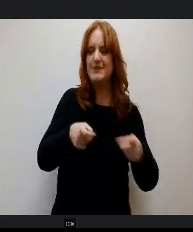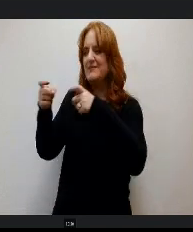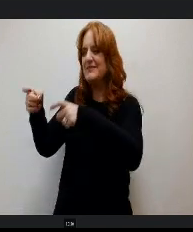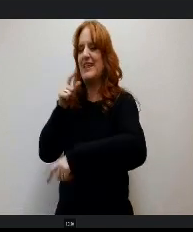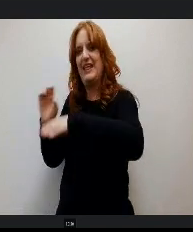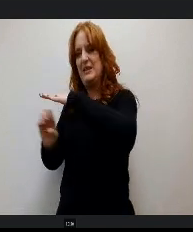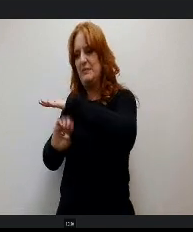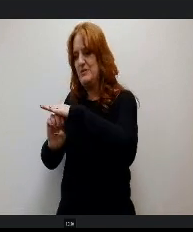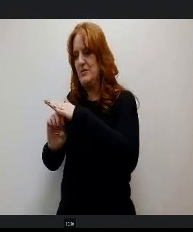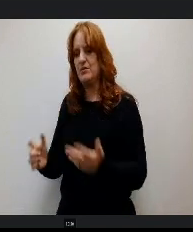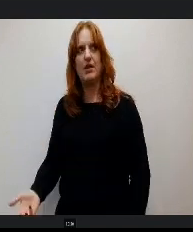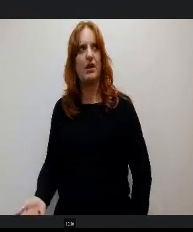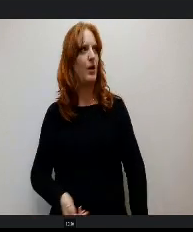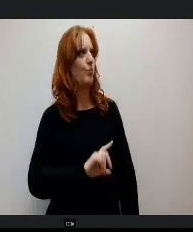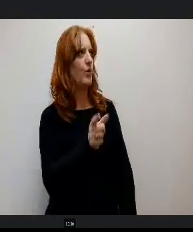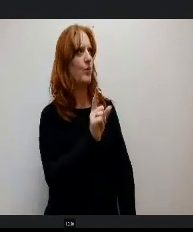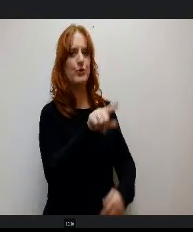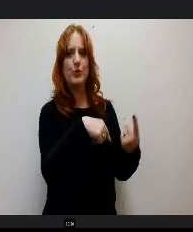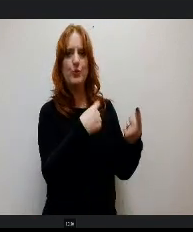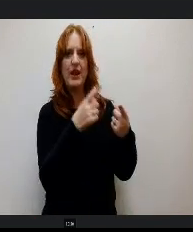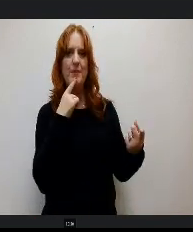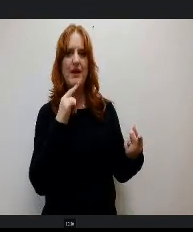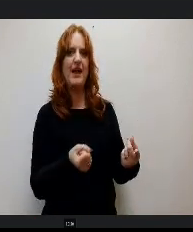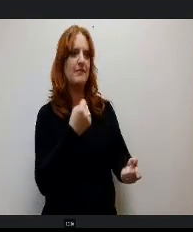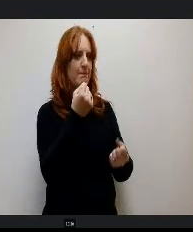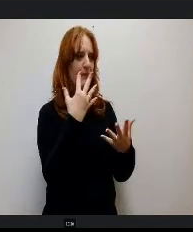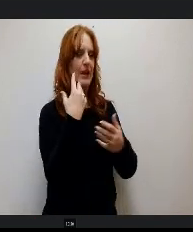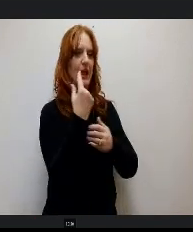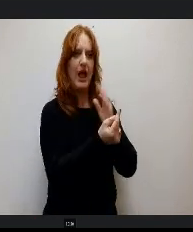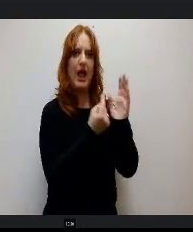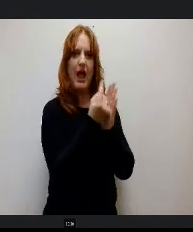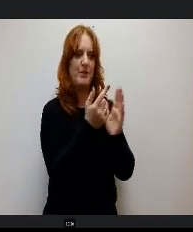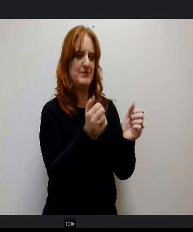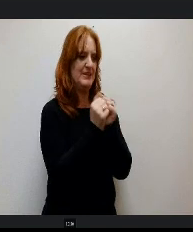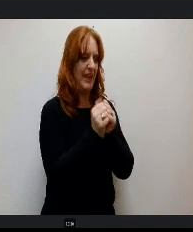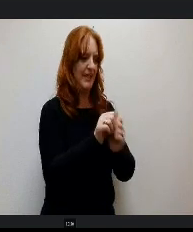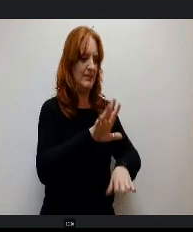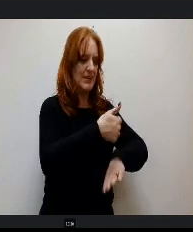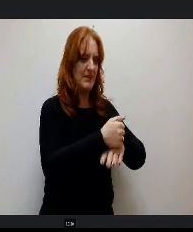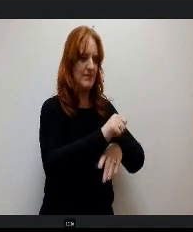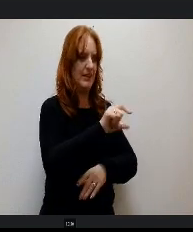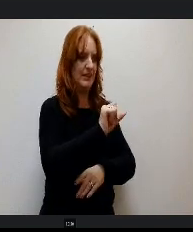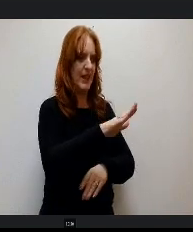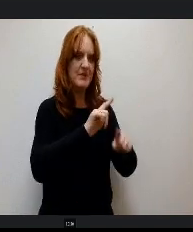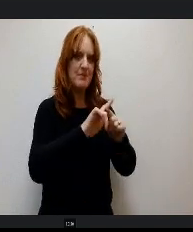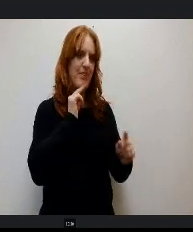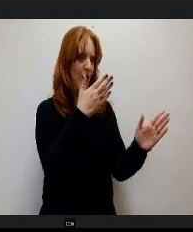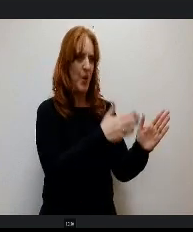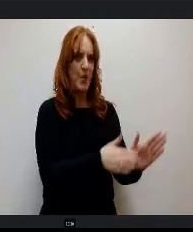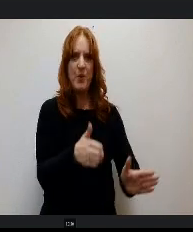n I was a science teacher? You take me hours to put stuff together for labs and they just organize it. They have it all ready to go and